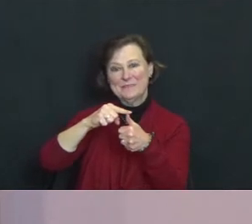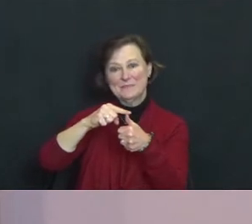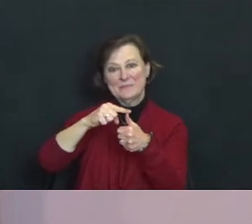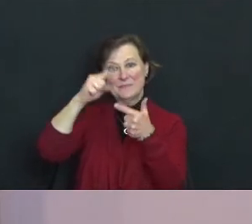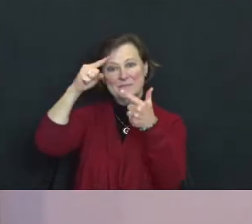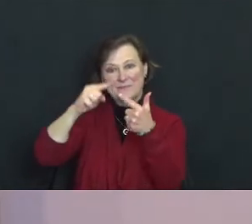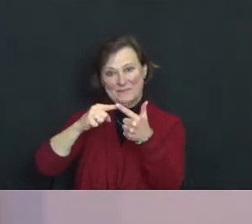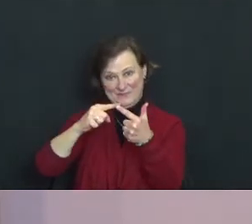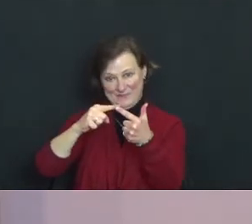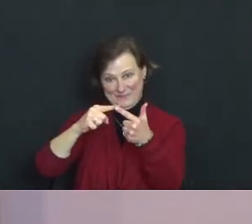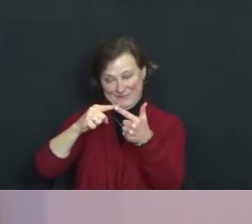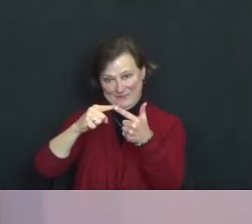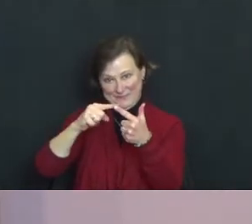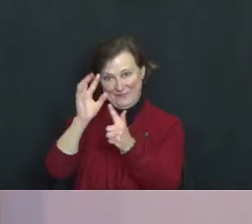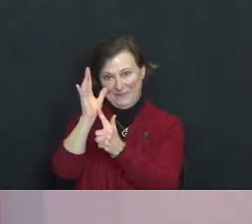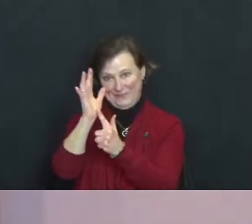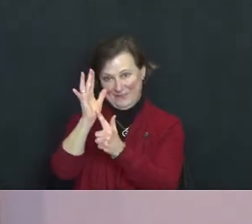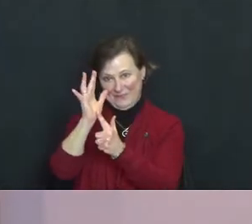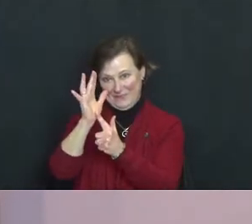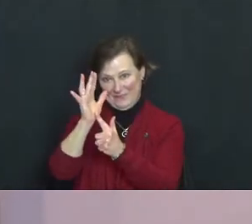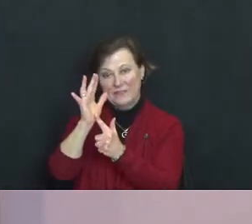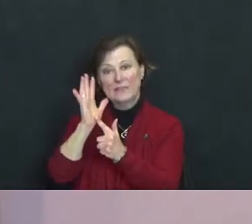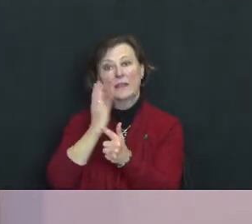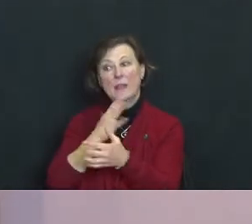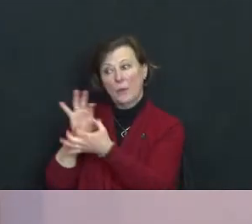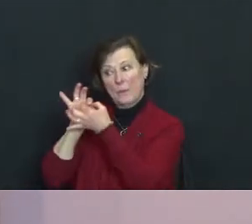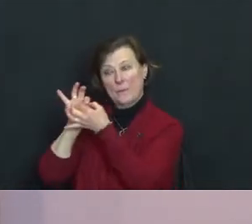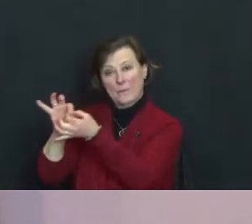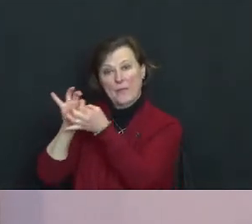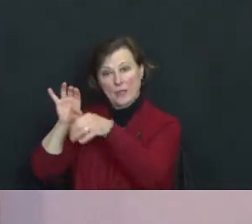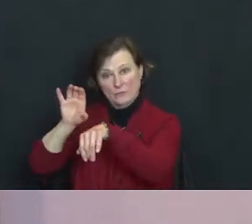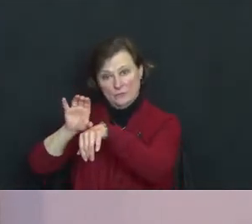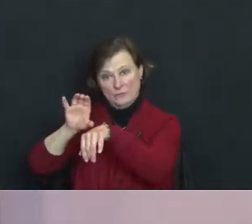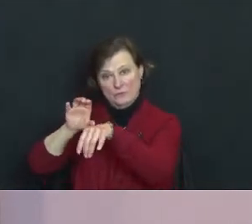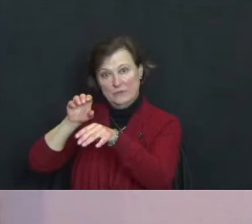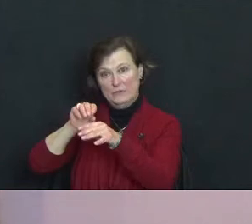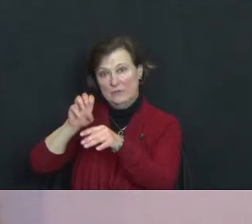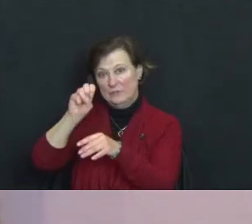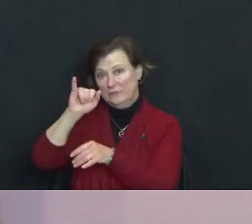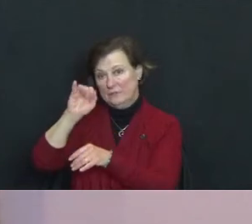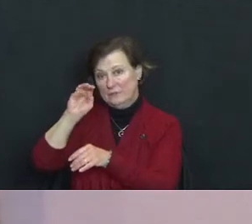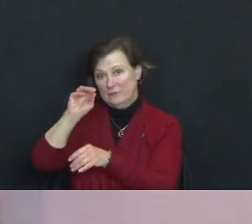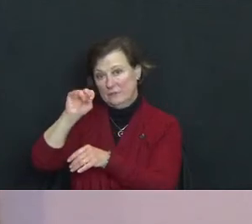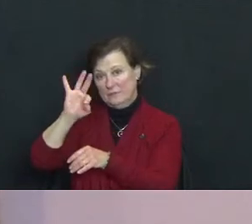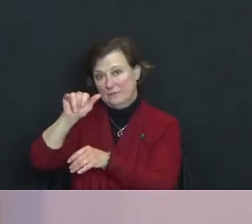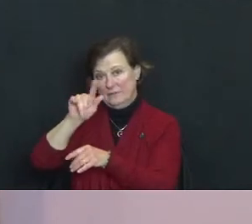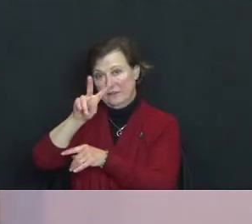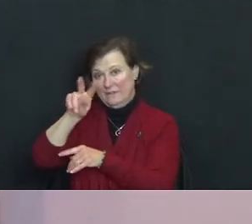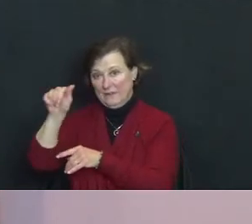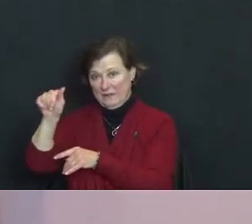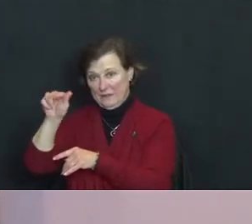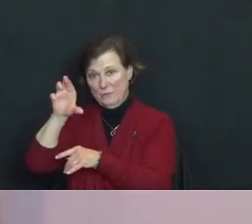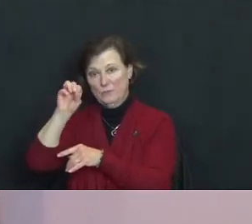The second is for our partner church in Simenfalva Transylvania Romania.